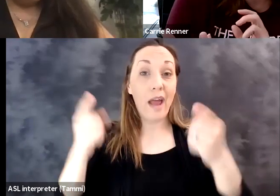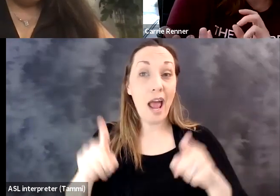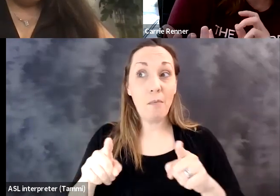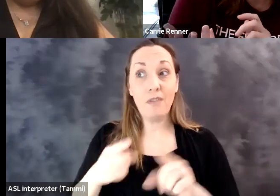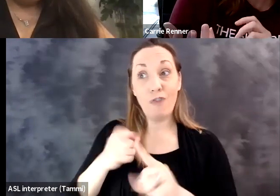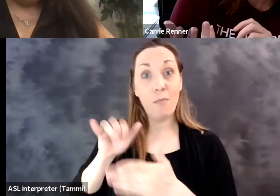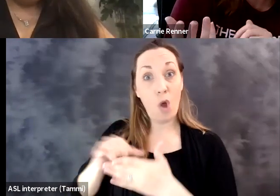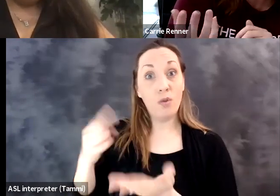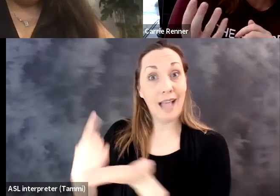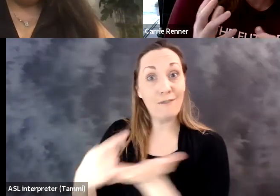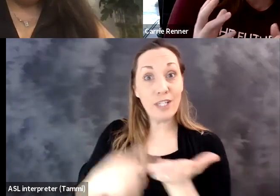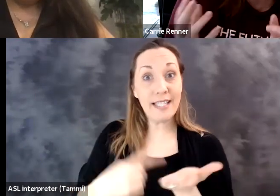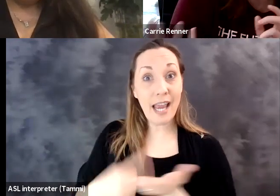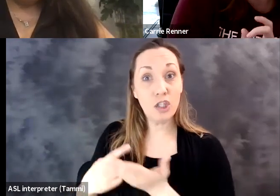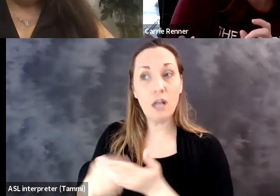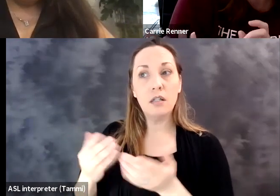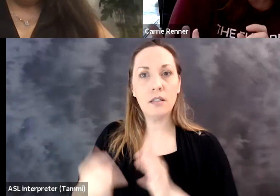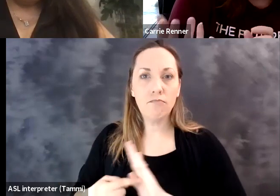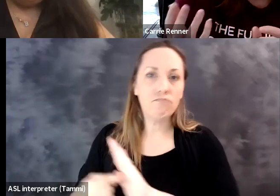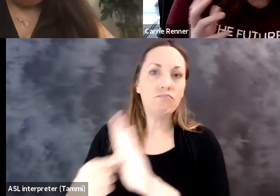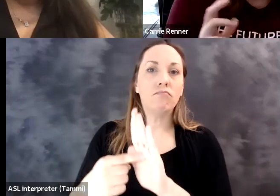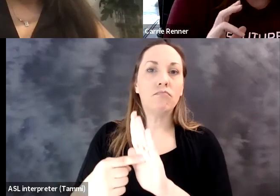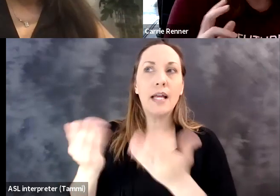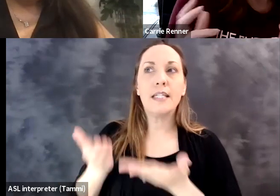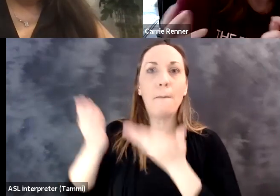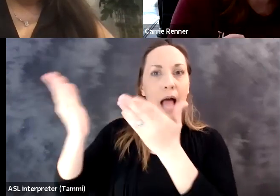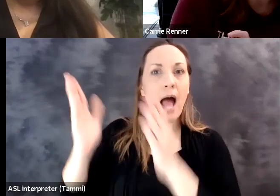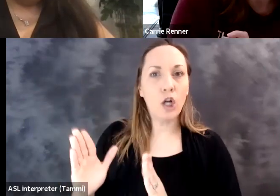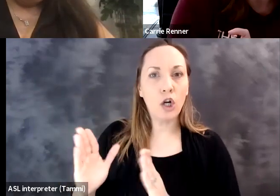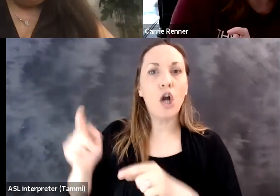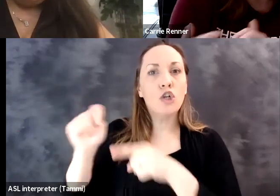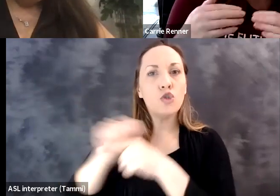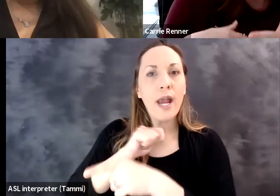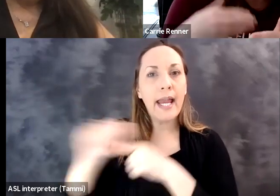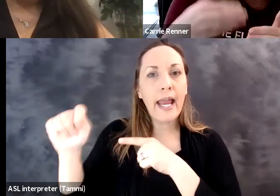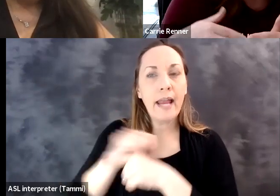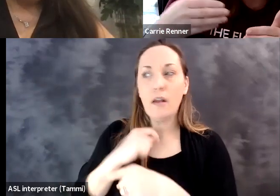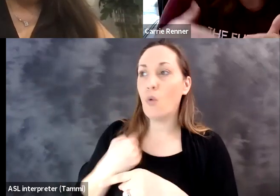awfully fantastic conversations and what we've done as a result of those conversations is put out supplier training.